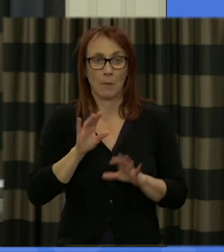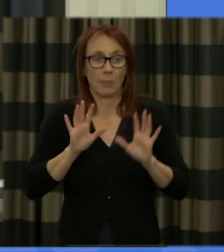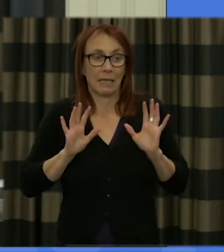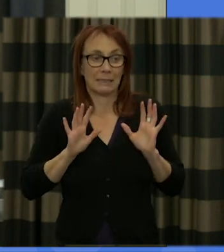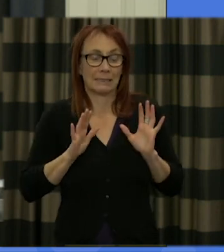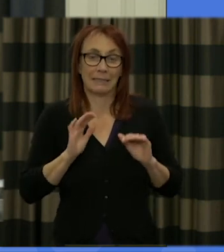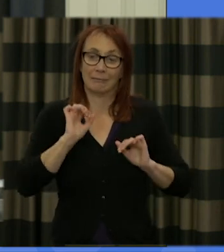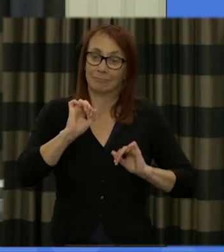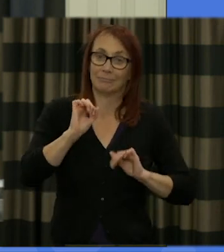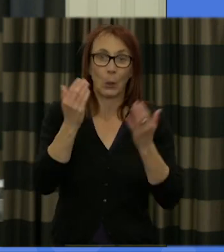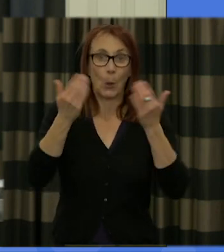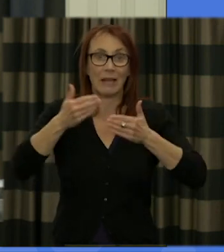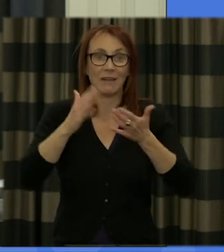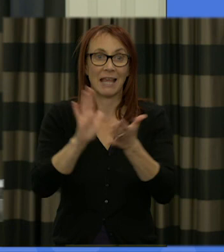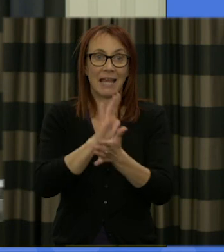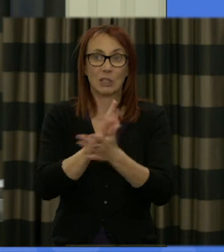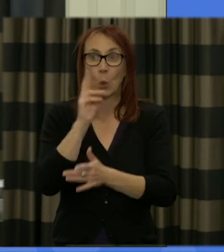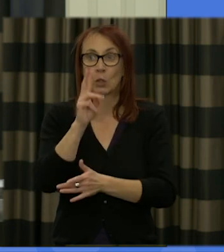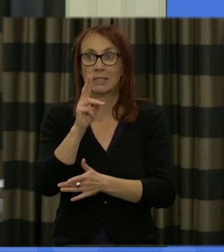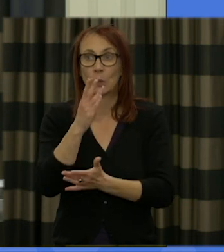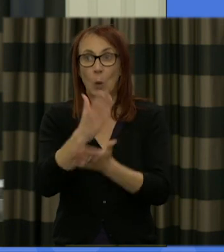evening we look forward to seeing you back at 8:30 sharp for registration and